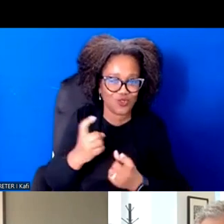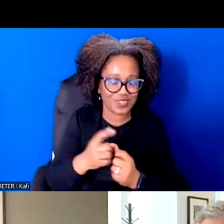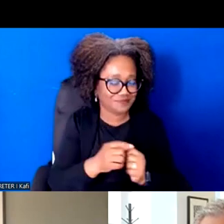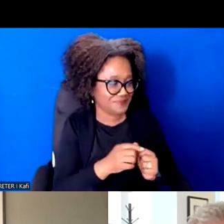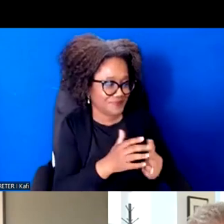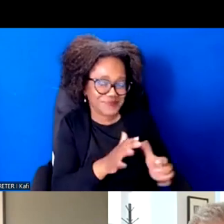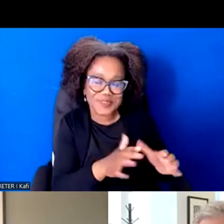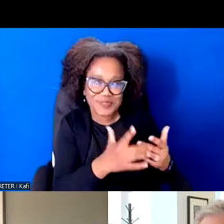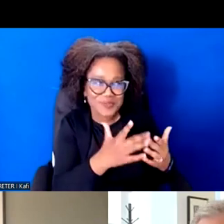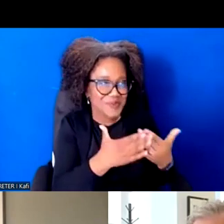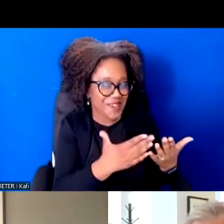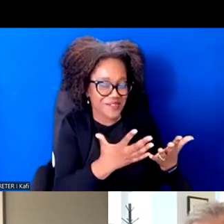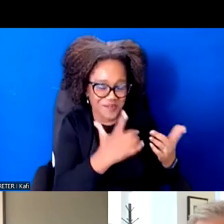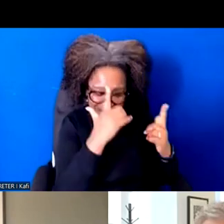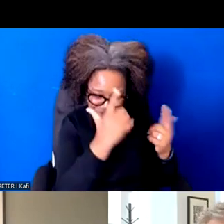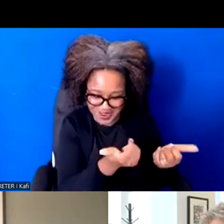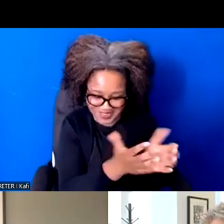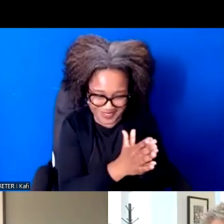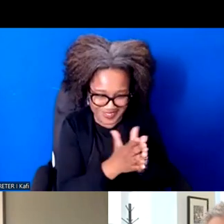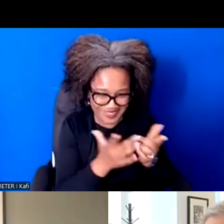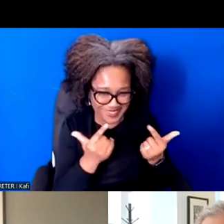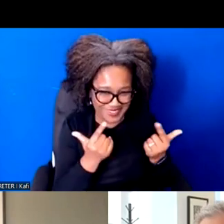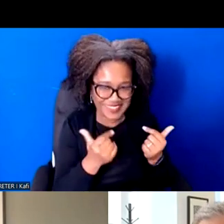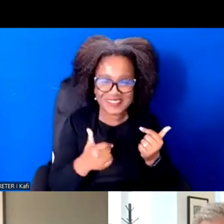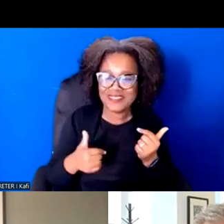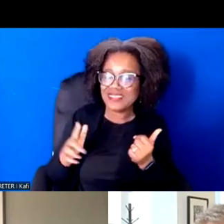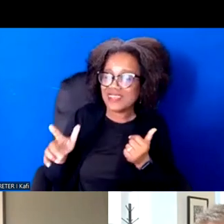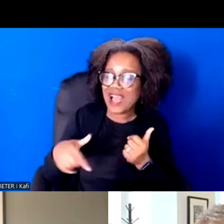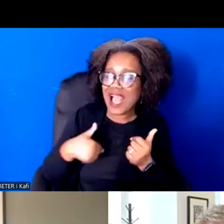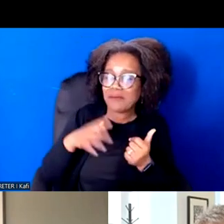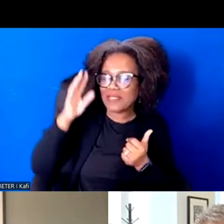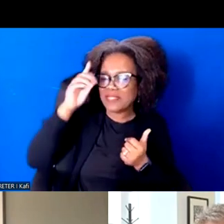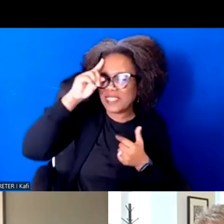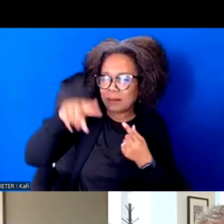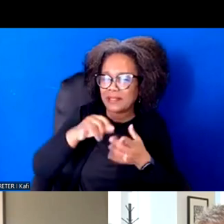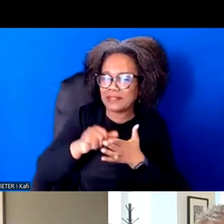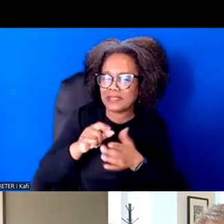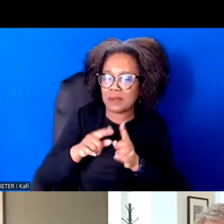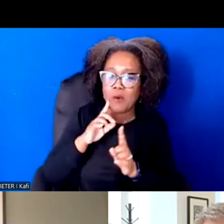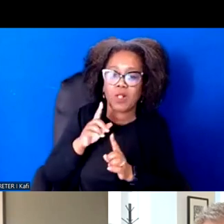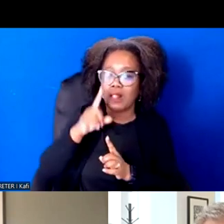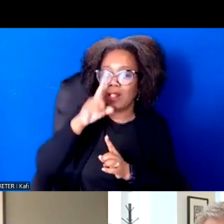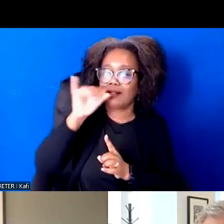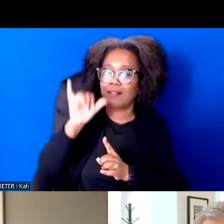So I could pretend like I answered your question, which is when we think about solidarity, we